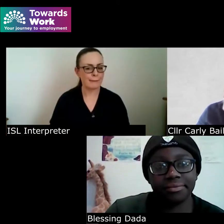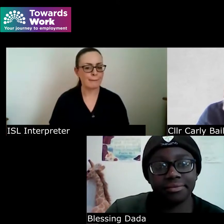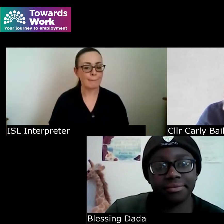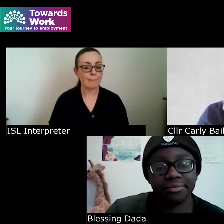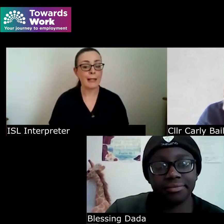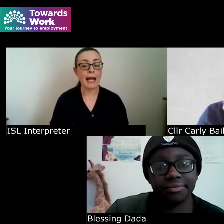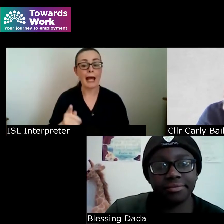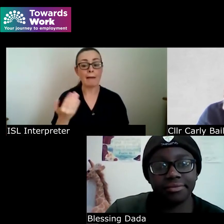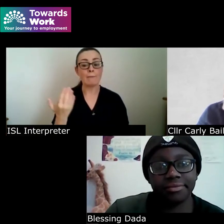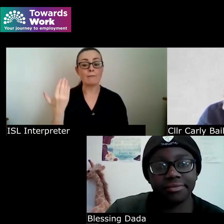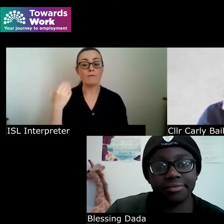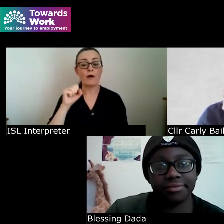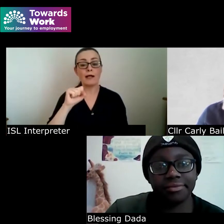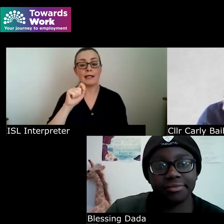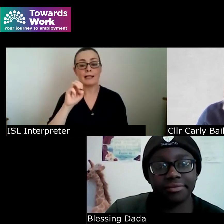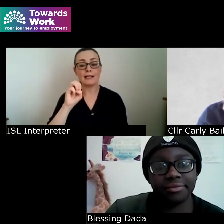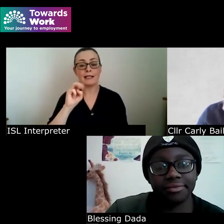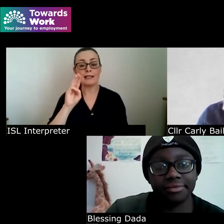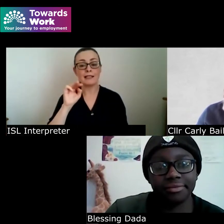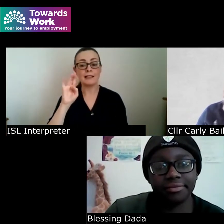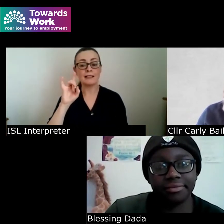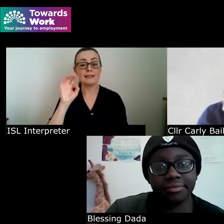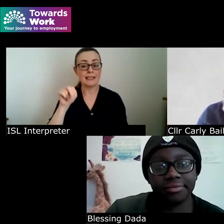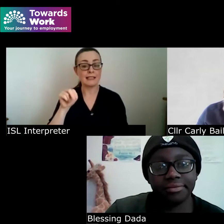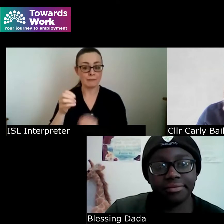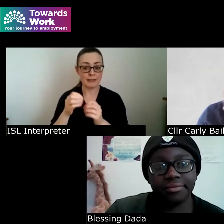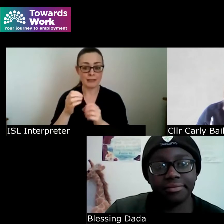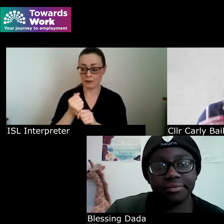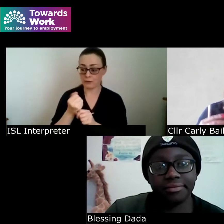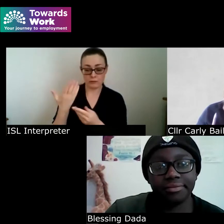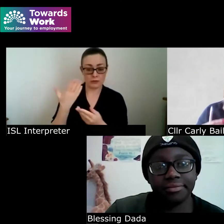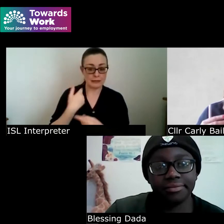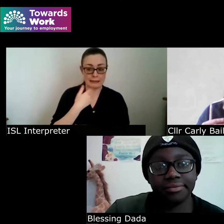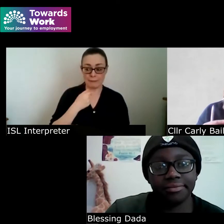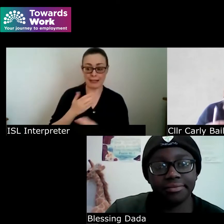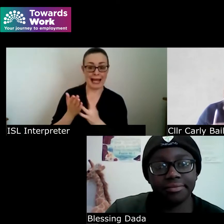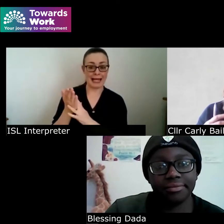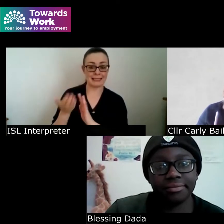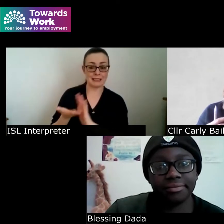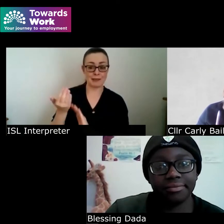like even just trying to access into the building no you got as far as getting into the building